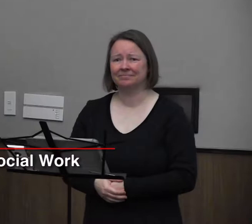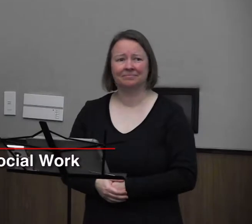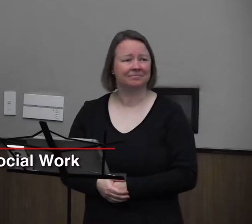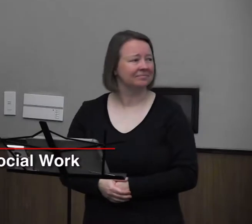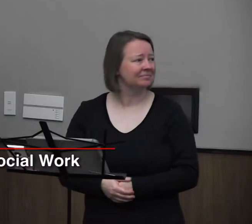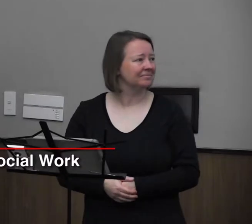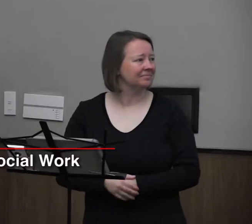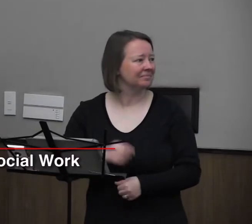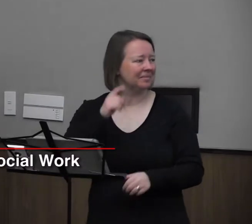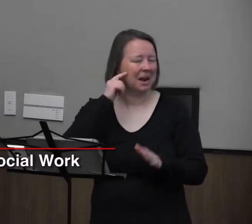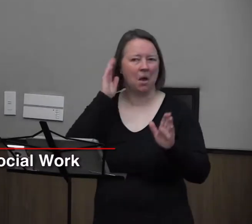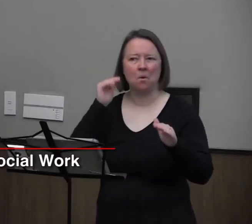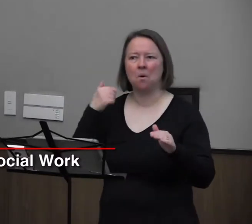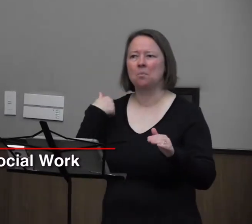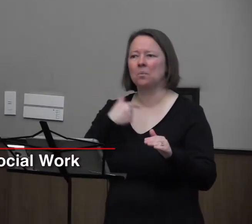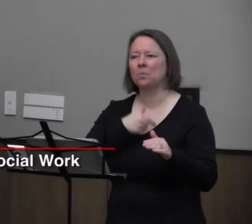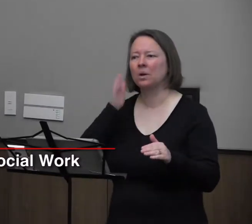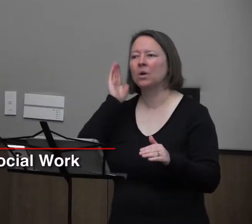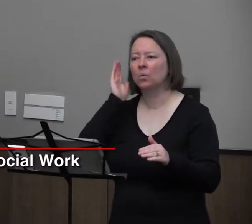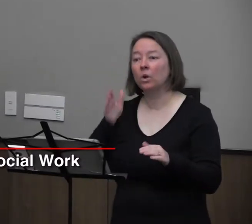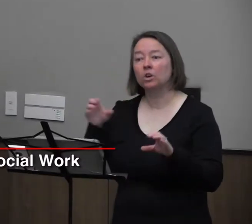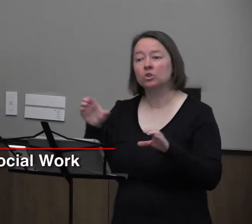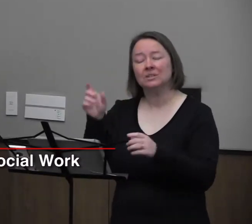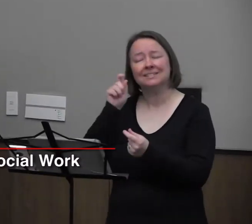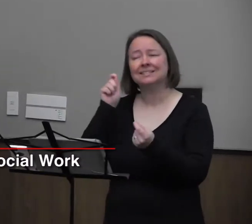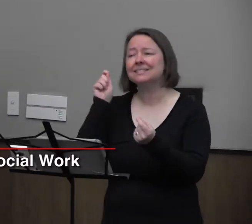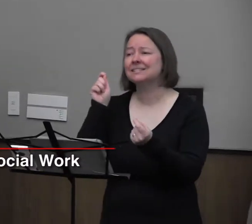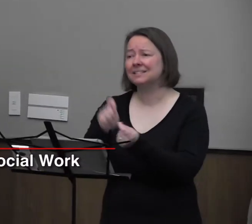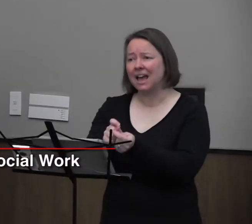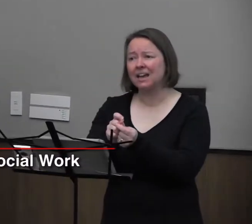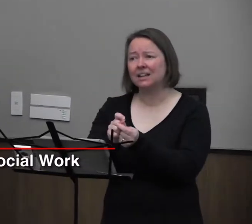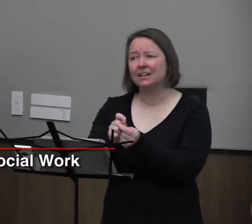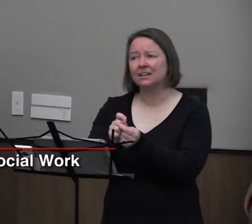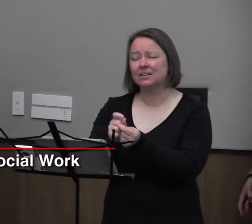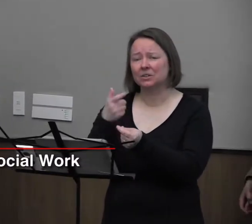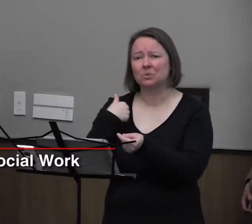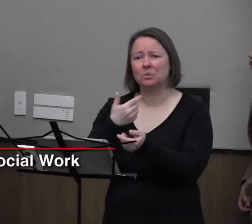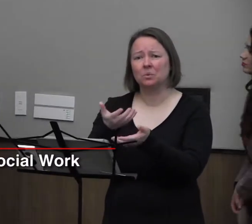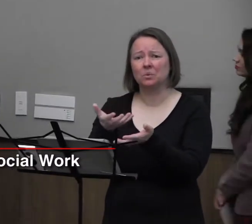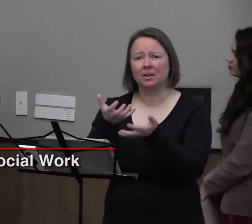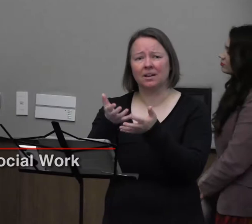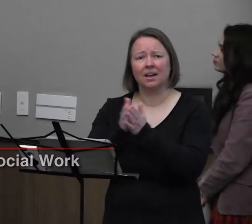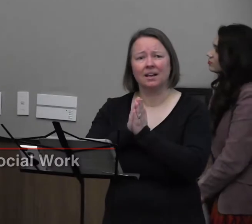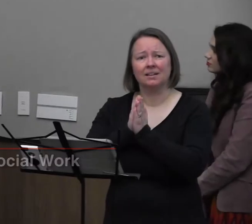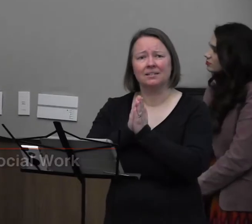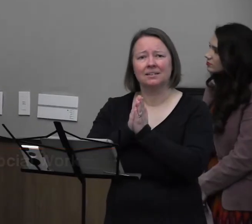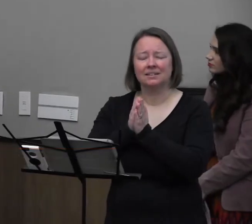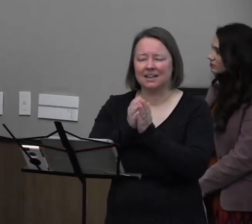And I hope that we will do exactly as we were asked. And that is, carry the spark.